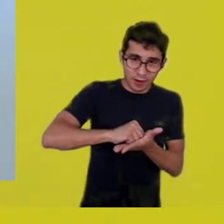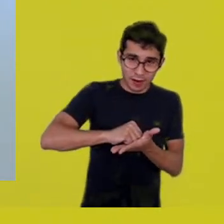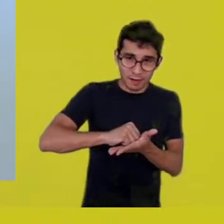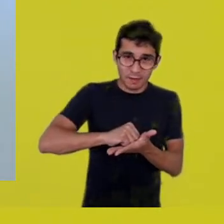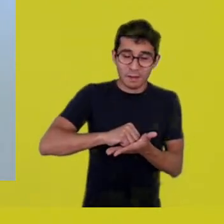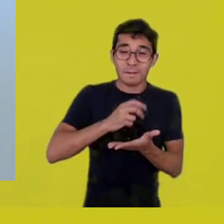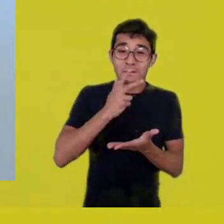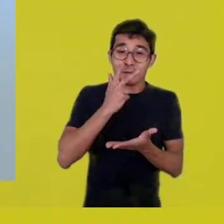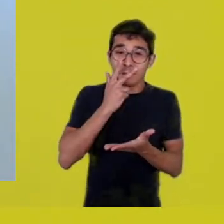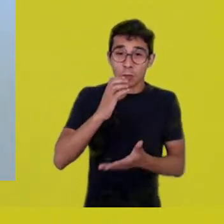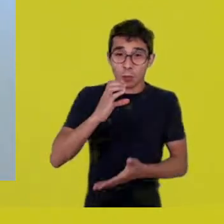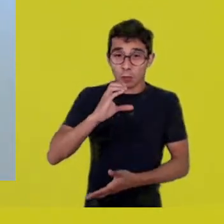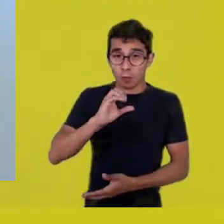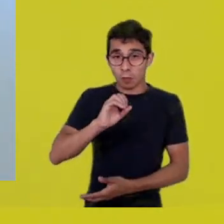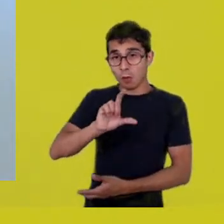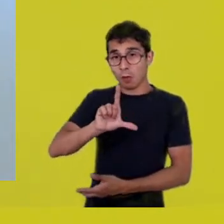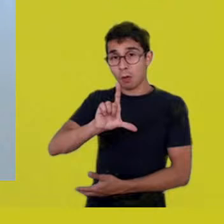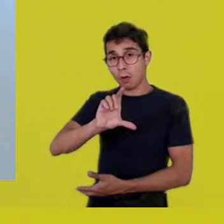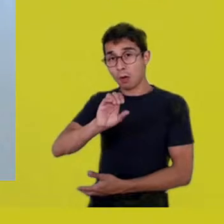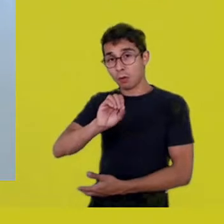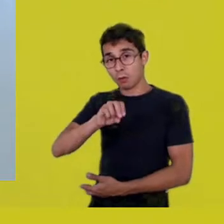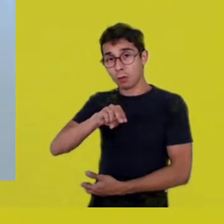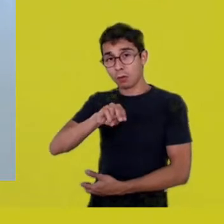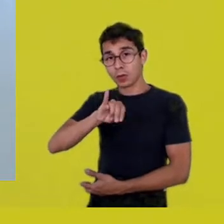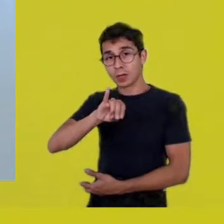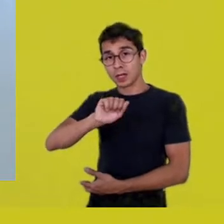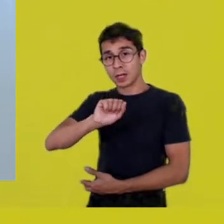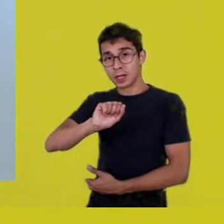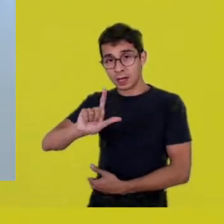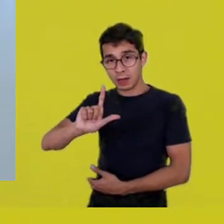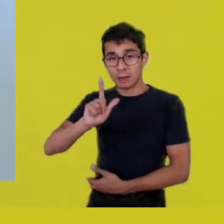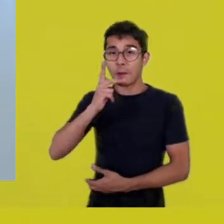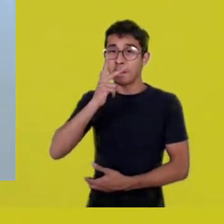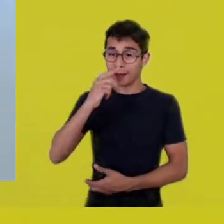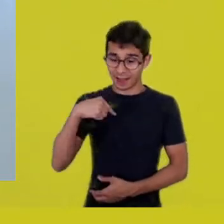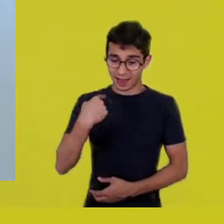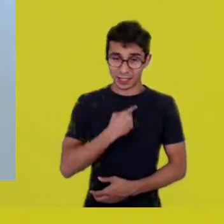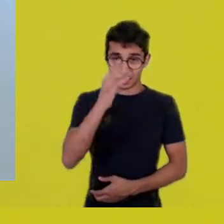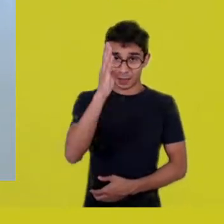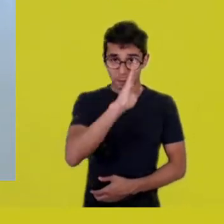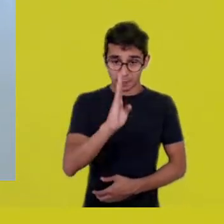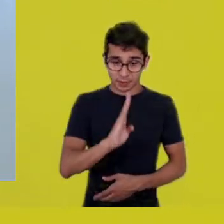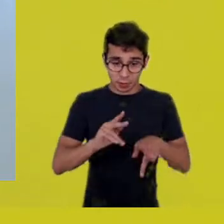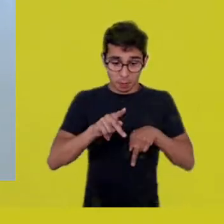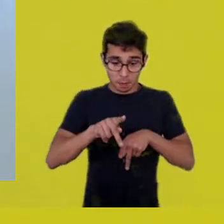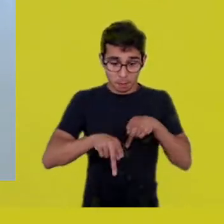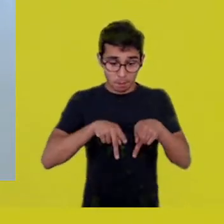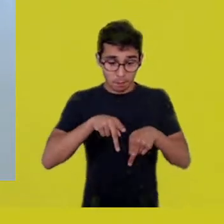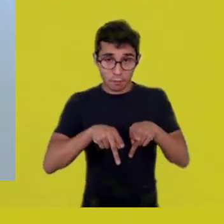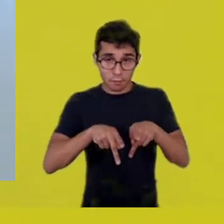to a certain monoculture, to an idea of belonging